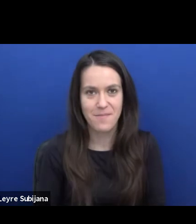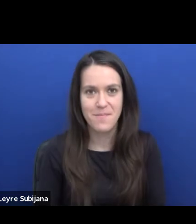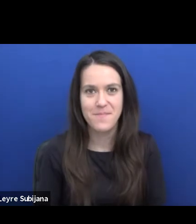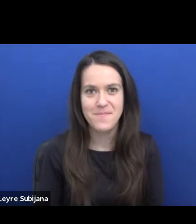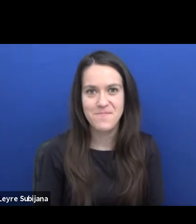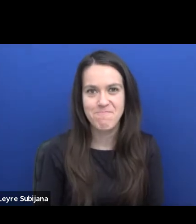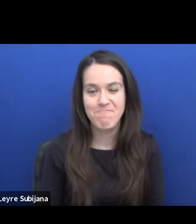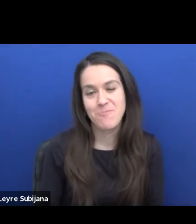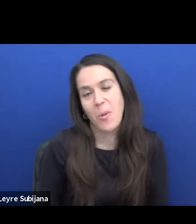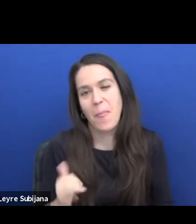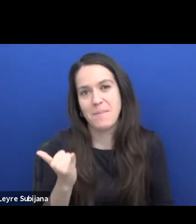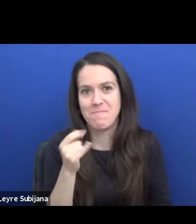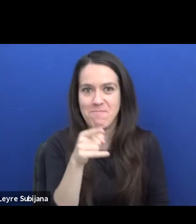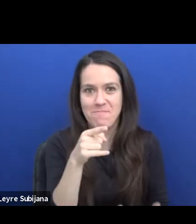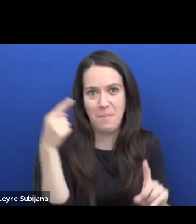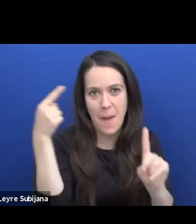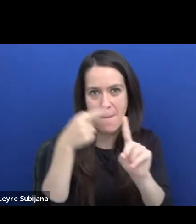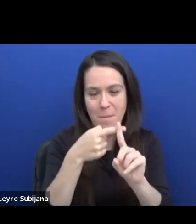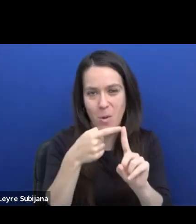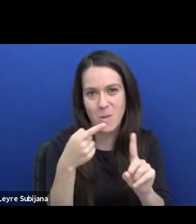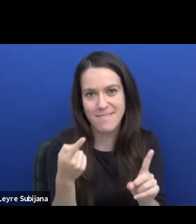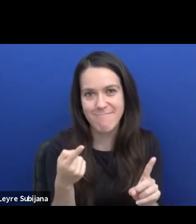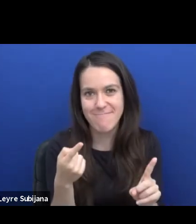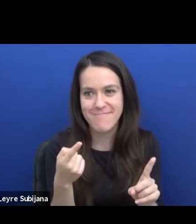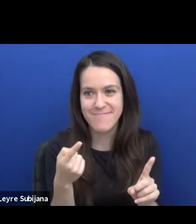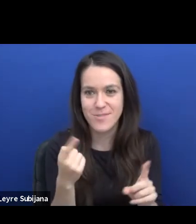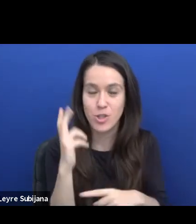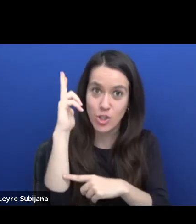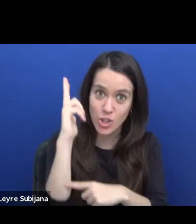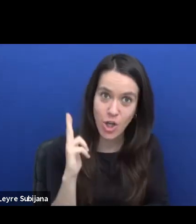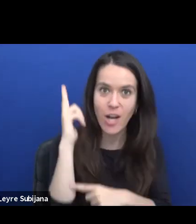So this was my point to start and then to develop further on, yeah.